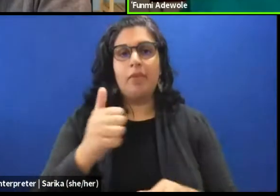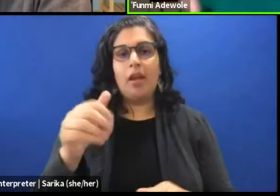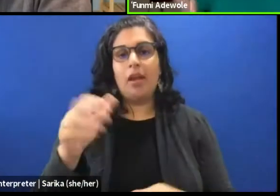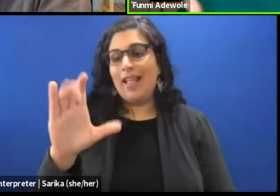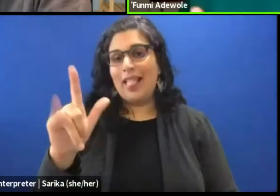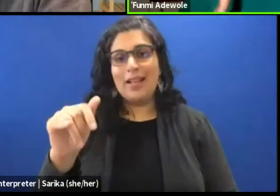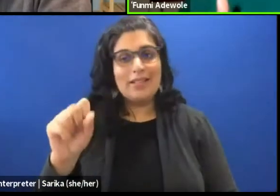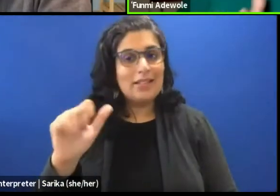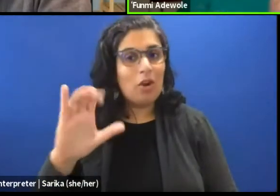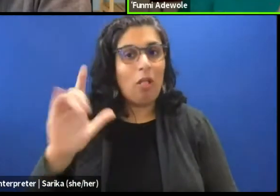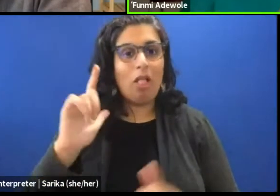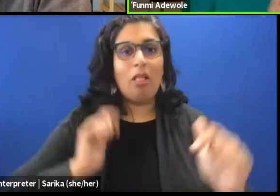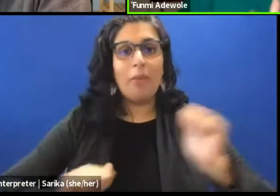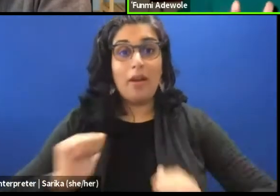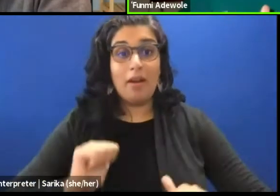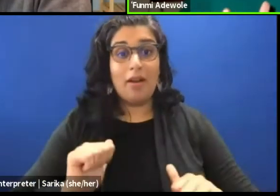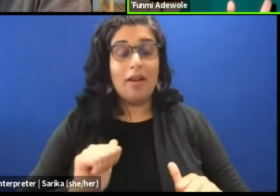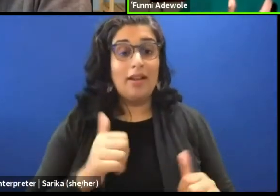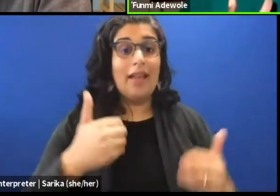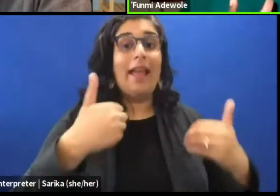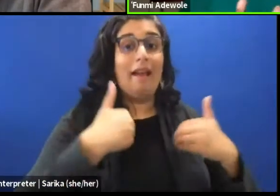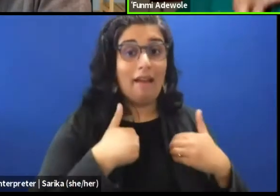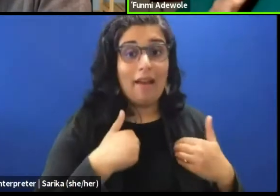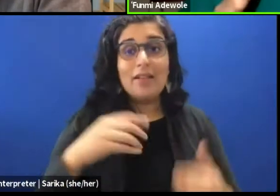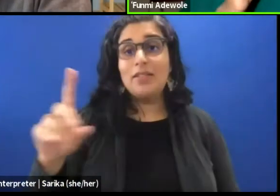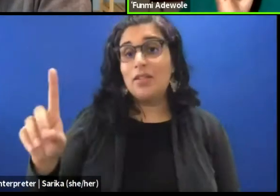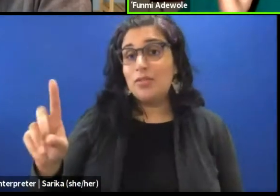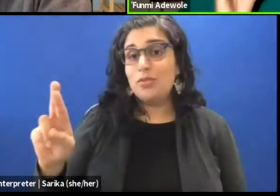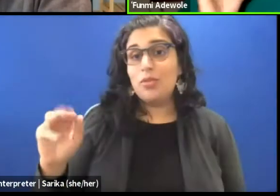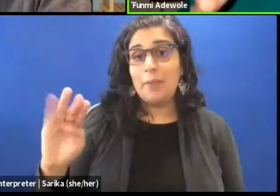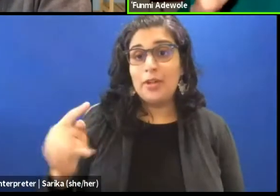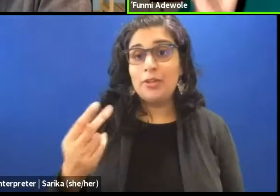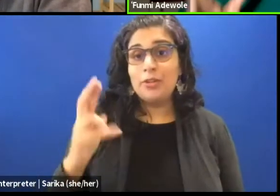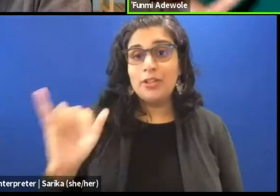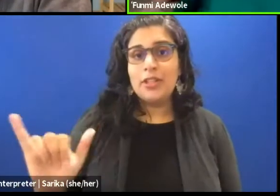but is it relying, is that where all the focus